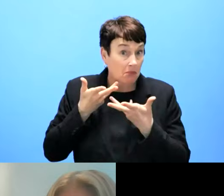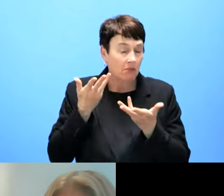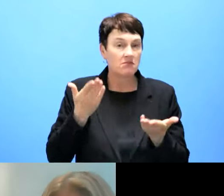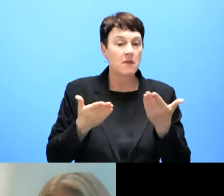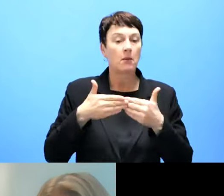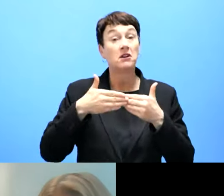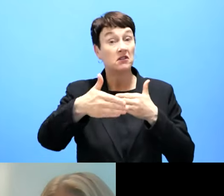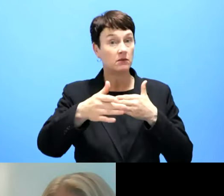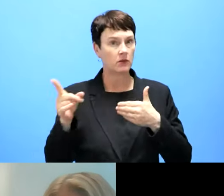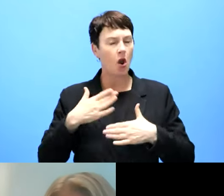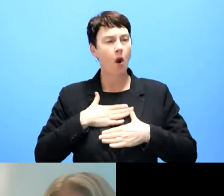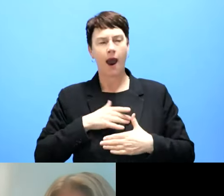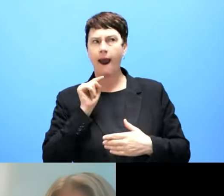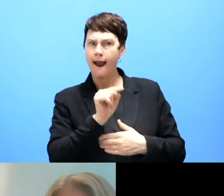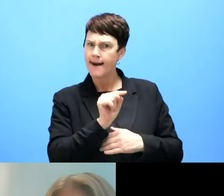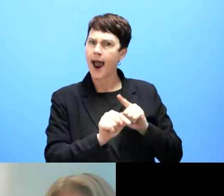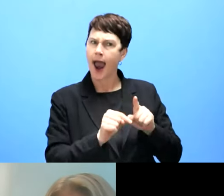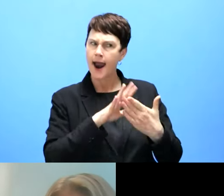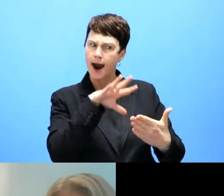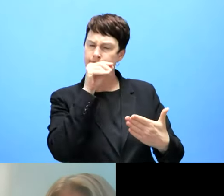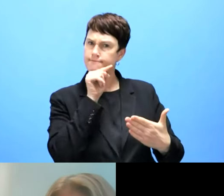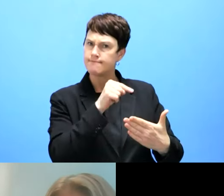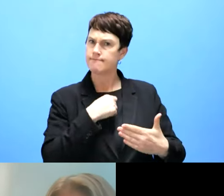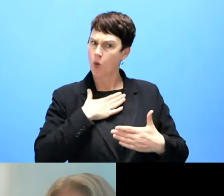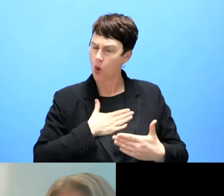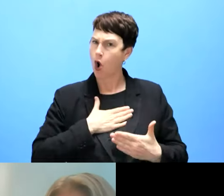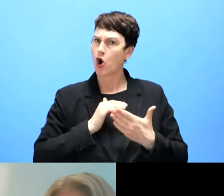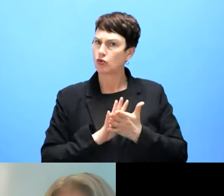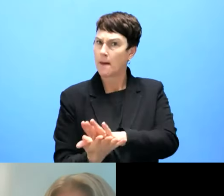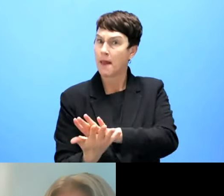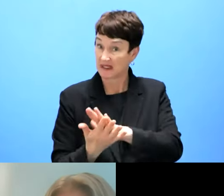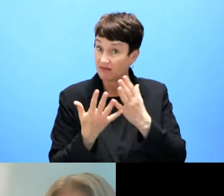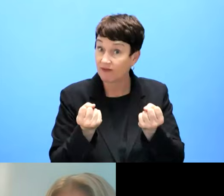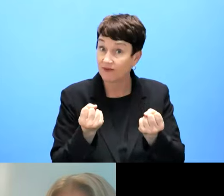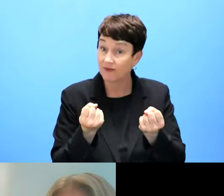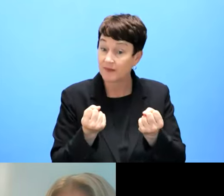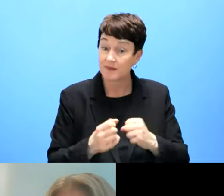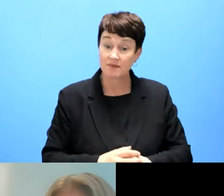I think when we hear from other membership countries, but it's